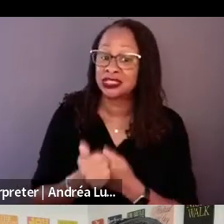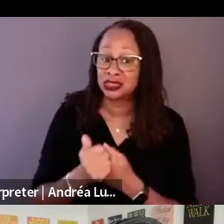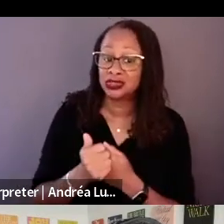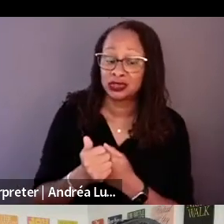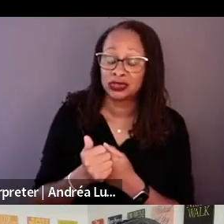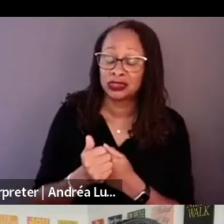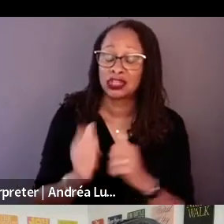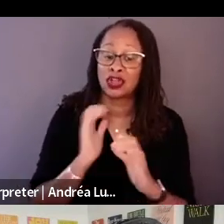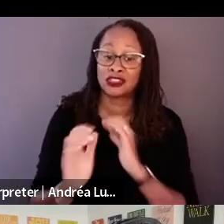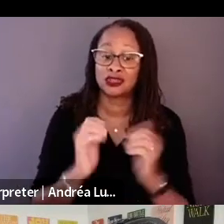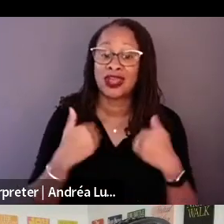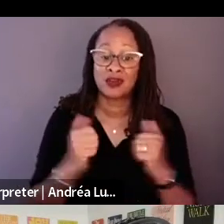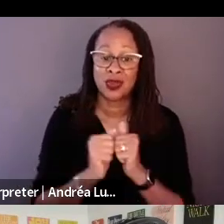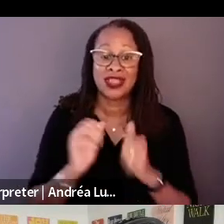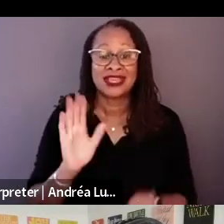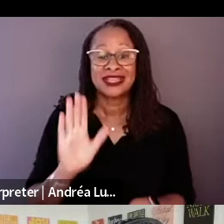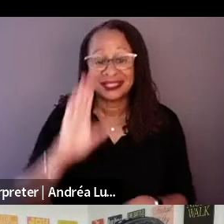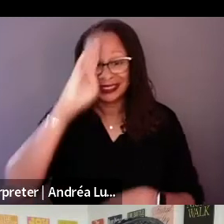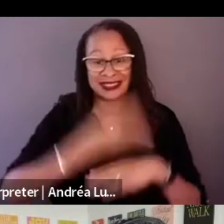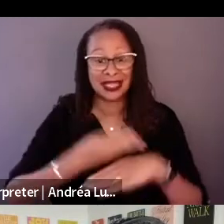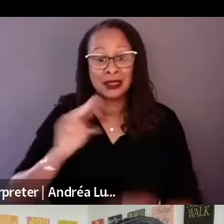a controlling part to have family today, if you will.